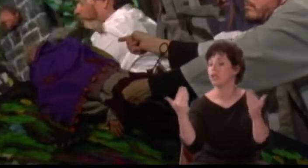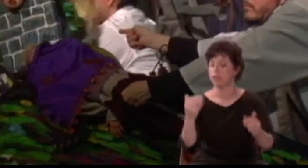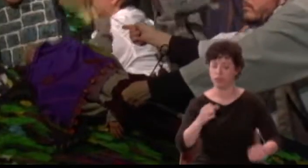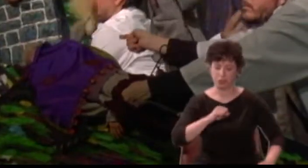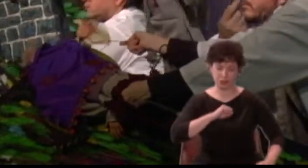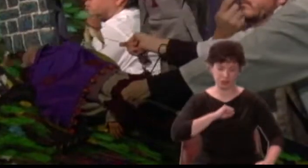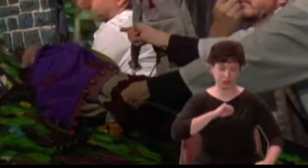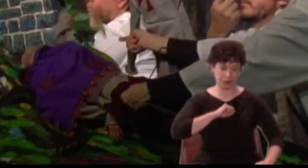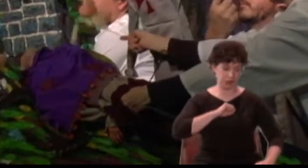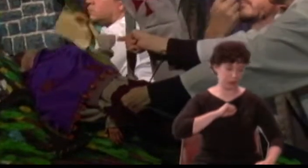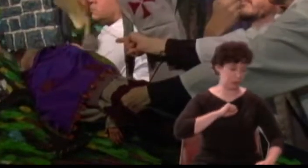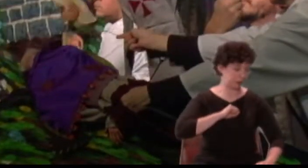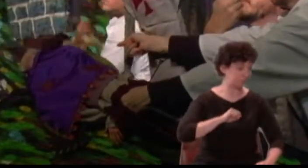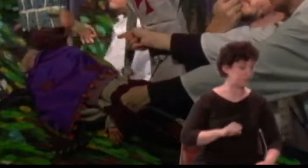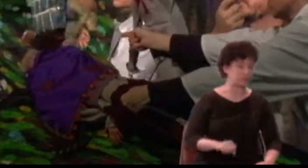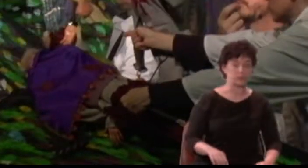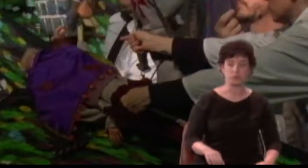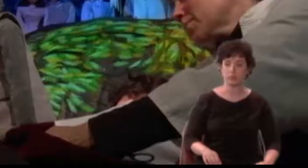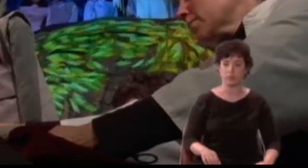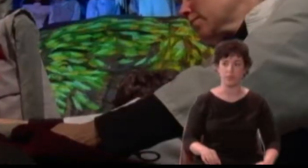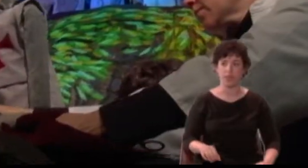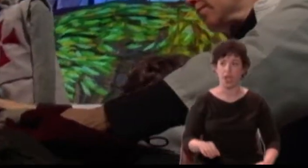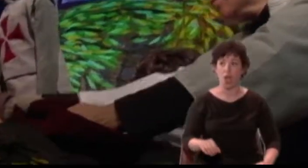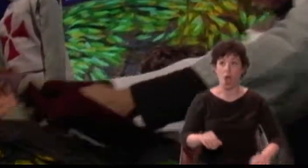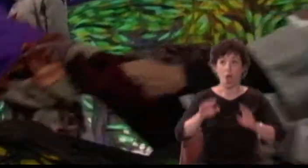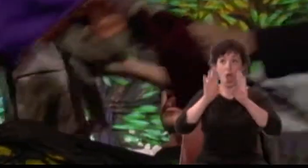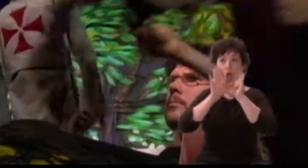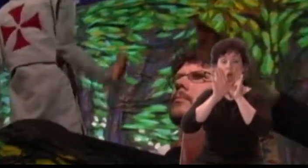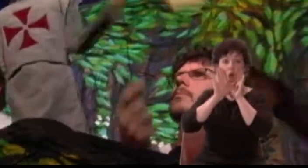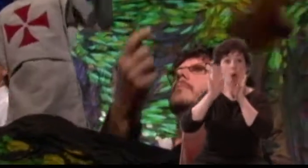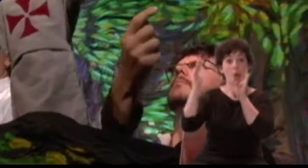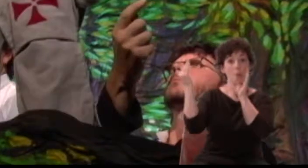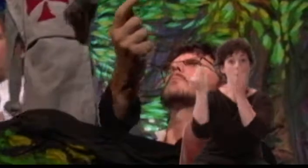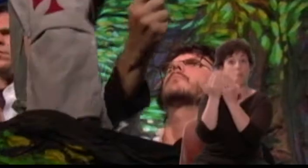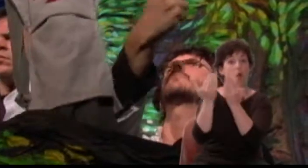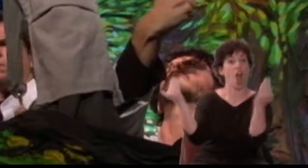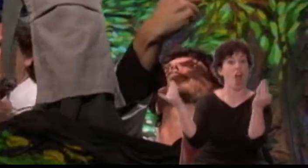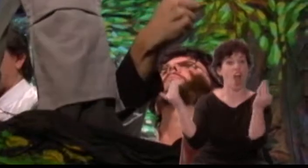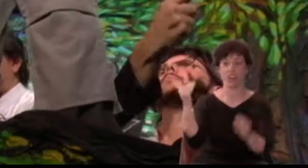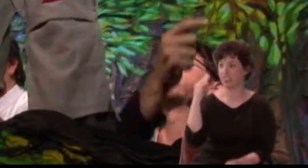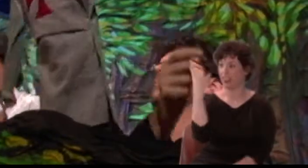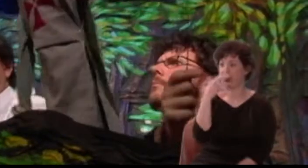thou, O wall, Thou sweet, O lovely wall. ..